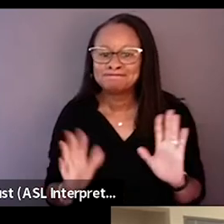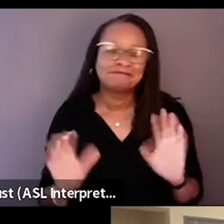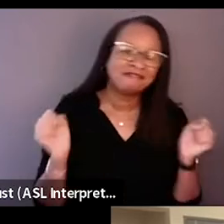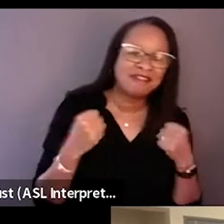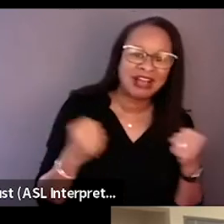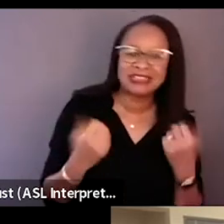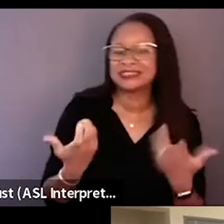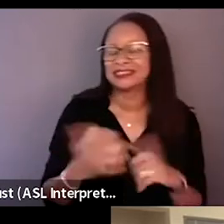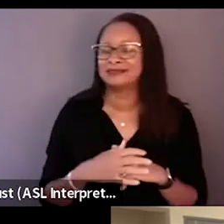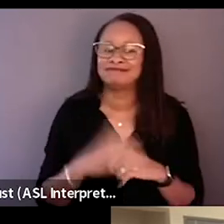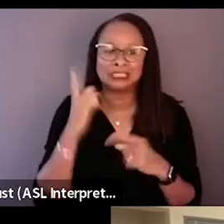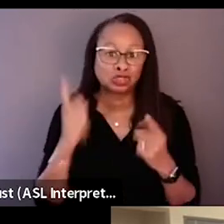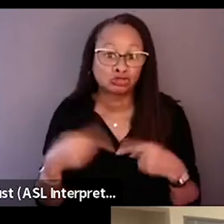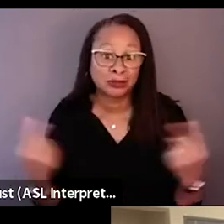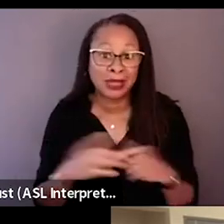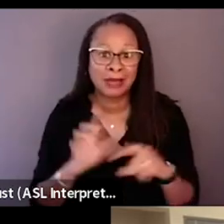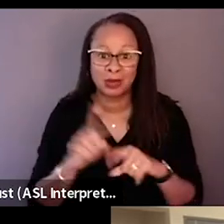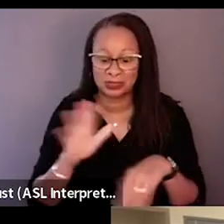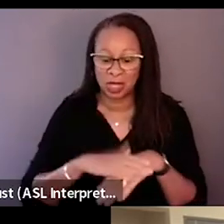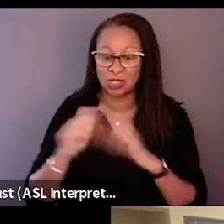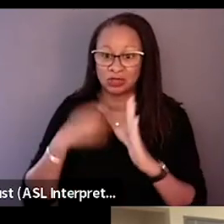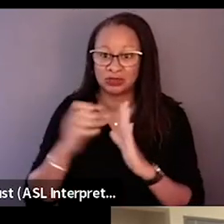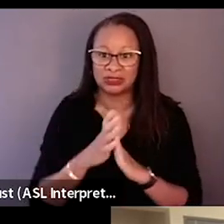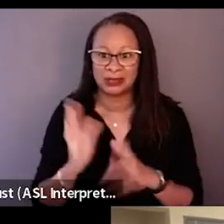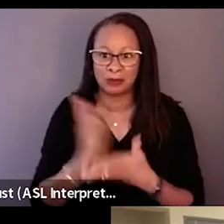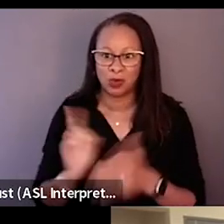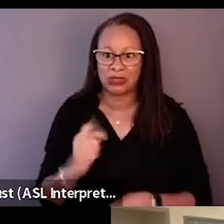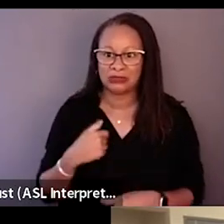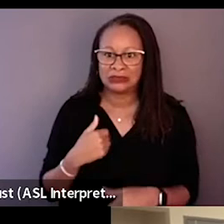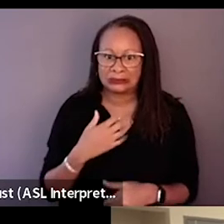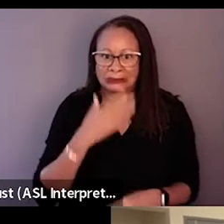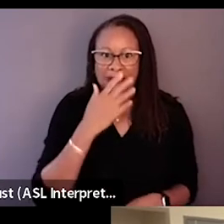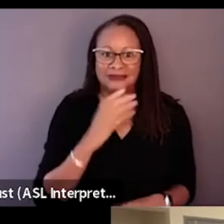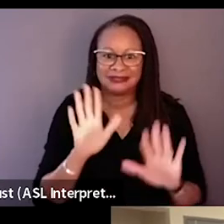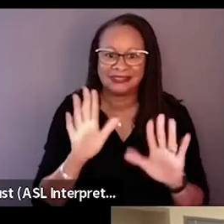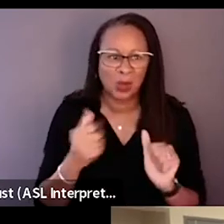but when it's captured on camera, there is that part where you're like, "I don't want anyone to see."